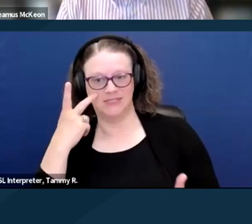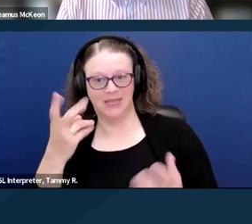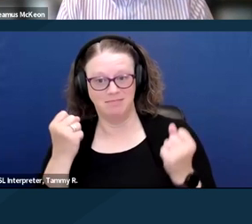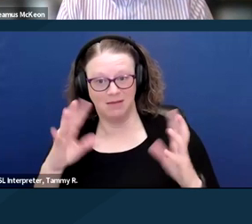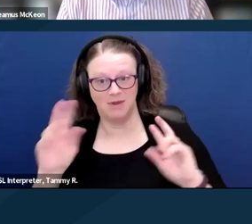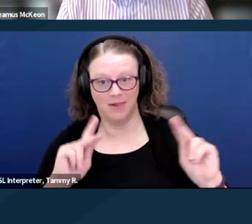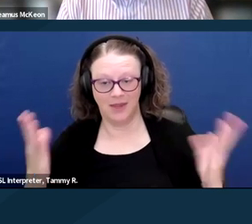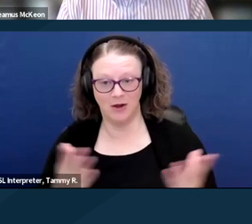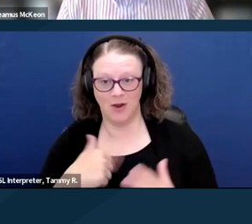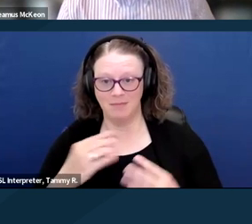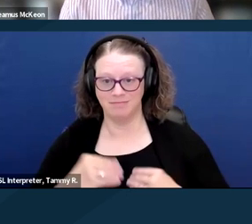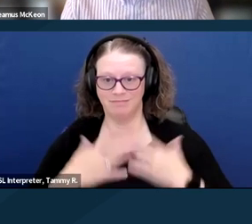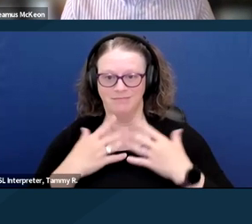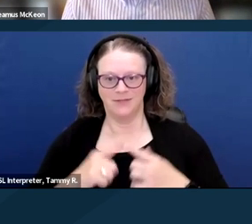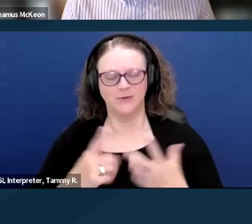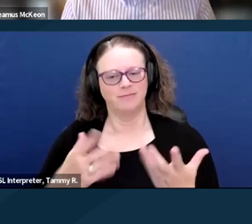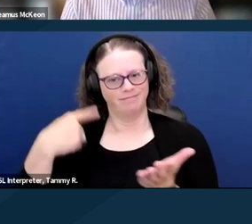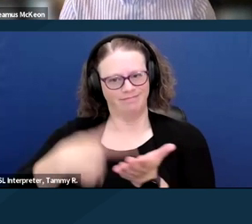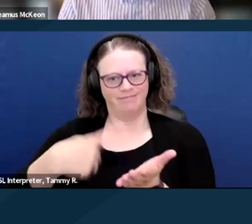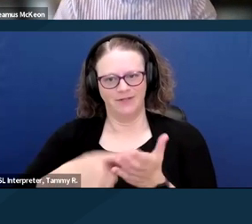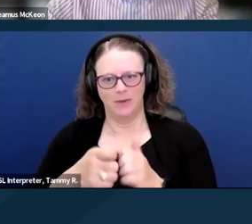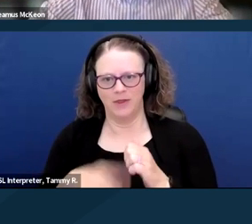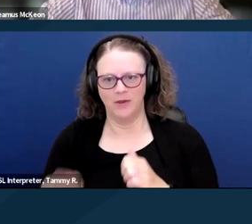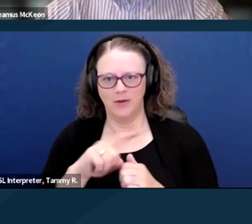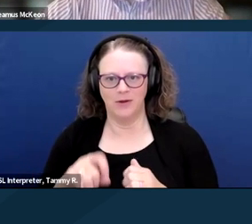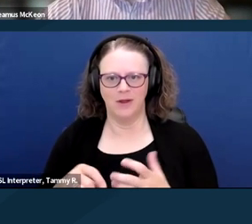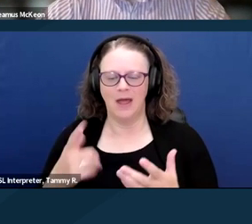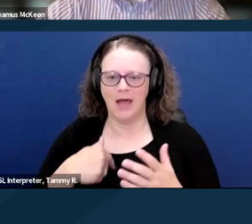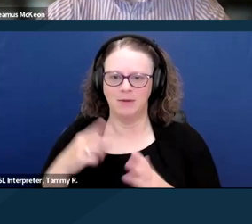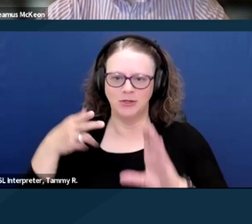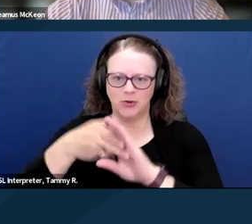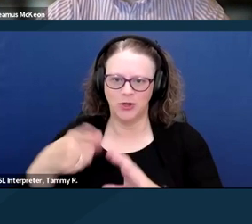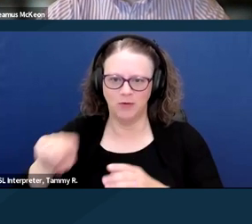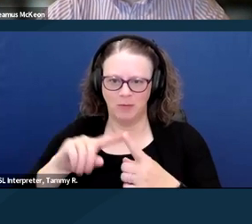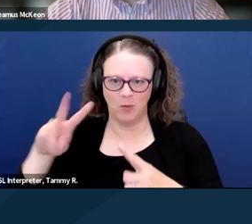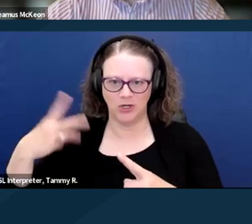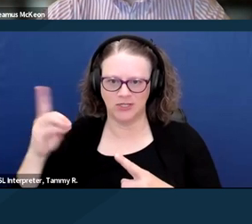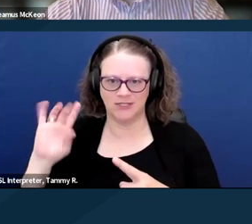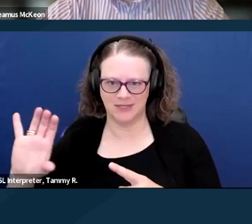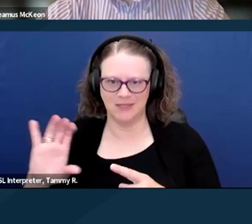this afternoon, or at least this afternoon my time. I'm joining you all from Washington, DC, and it's such a pleasure to be here.